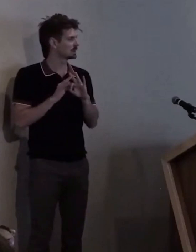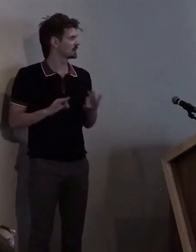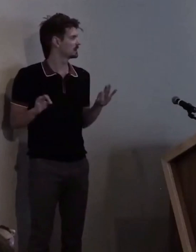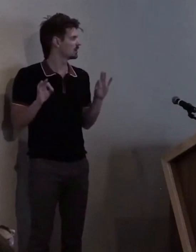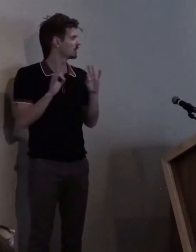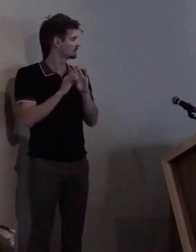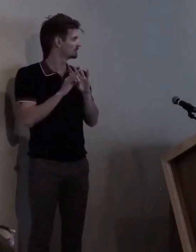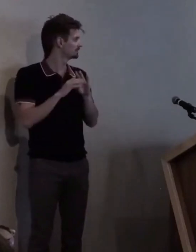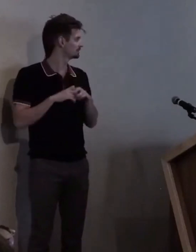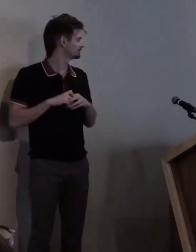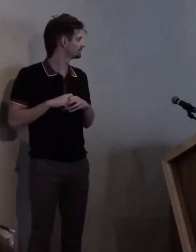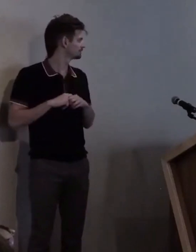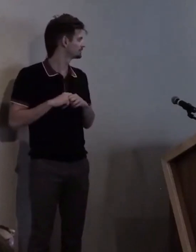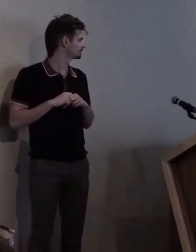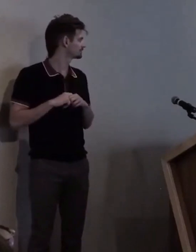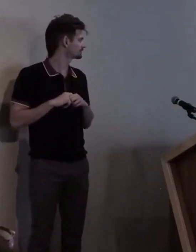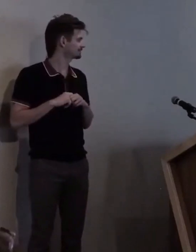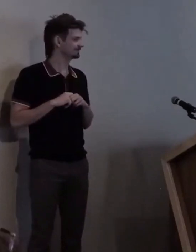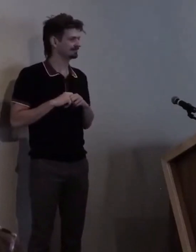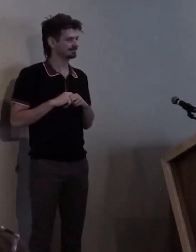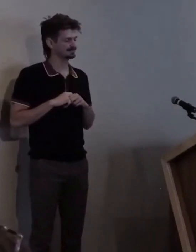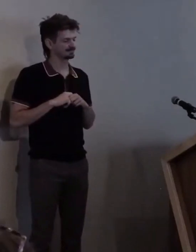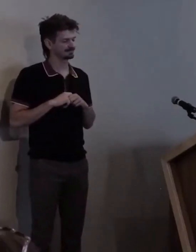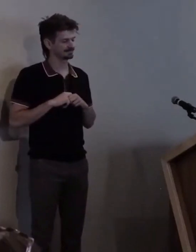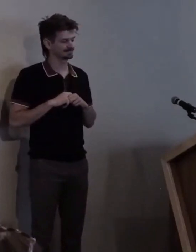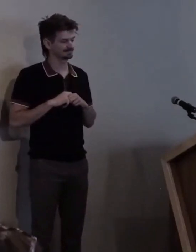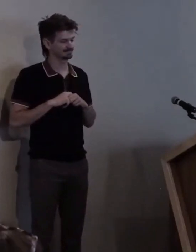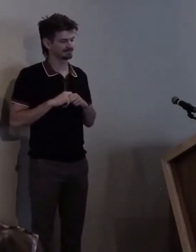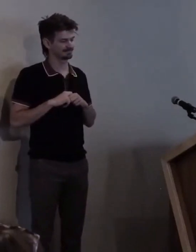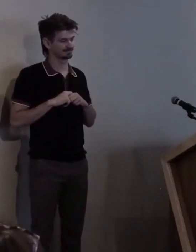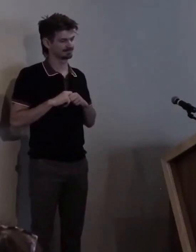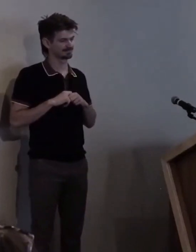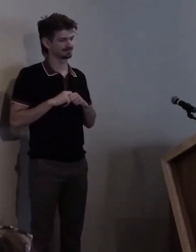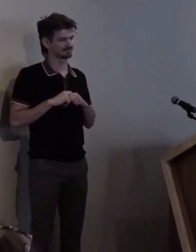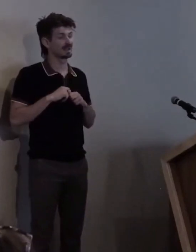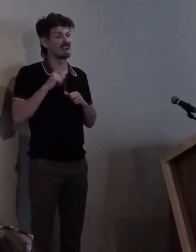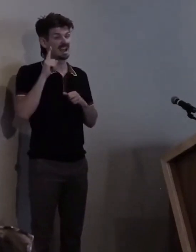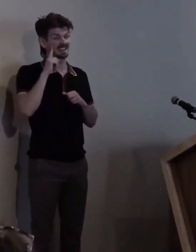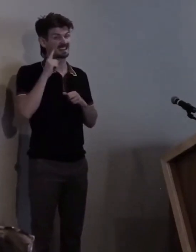I think we need more work to do